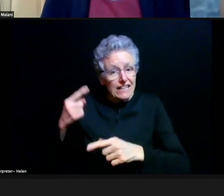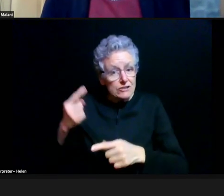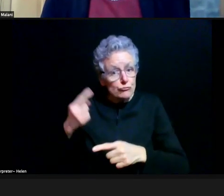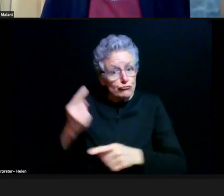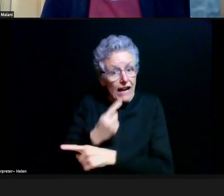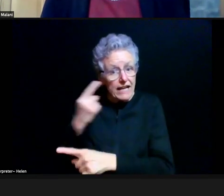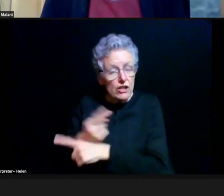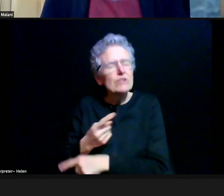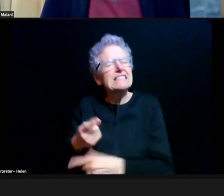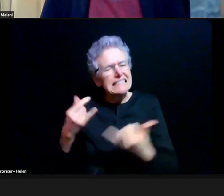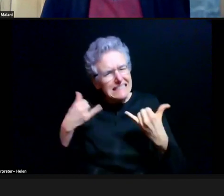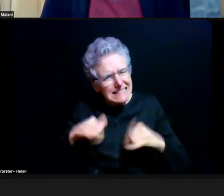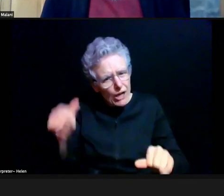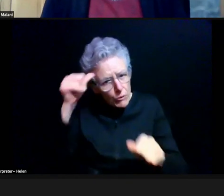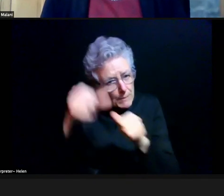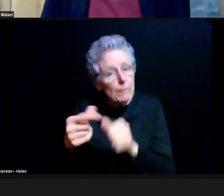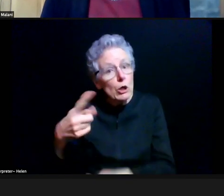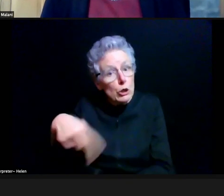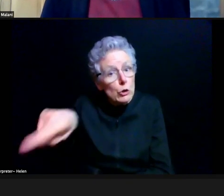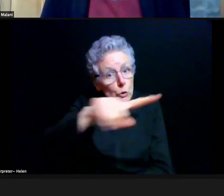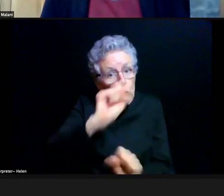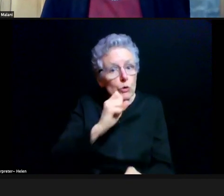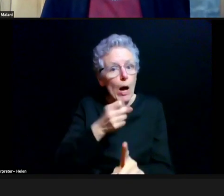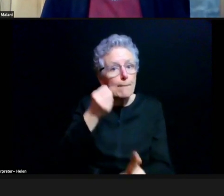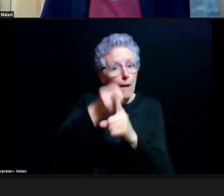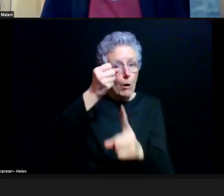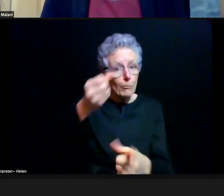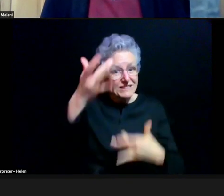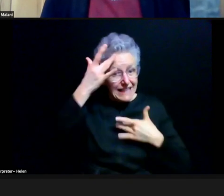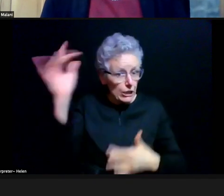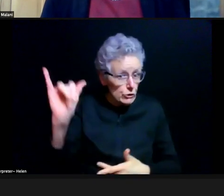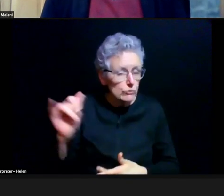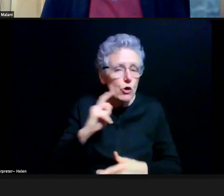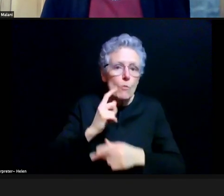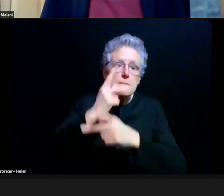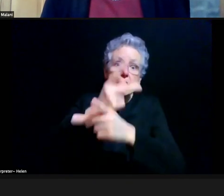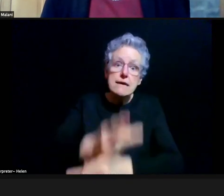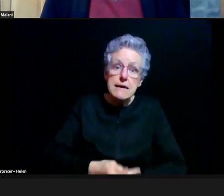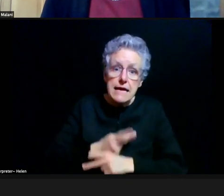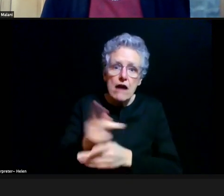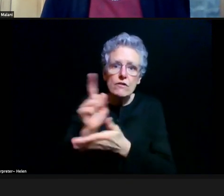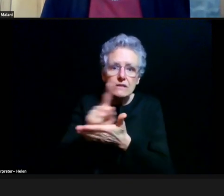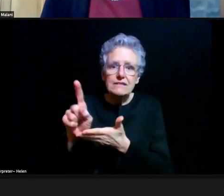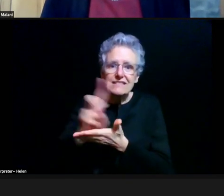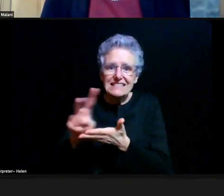So please continue to be careful during the coming weeks as we develop higher and higher protection